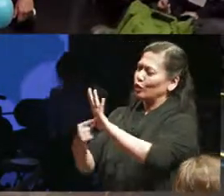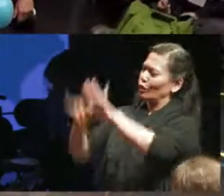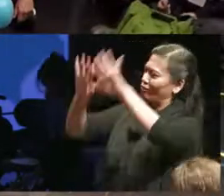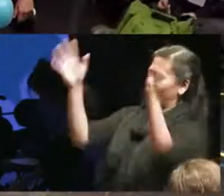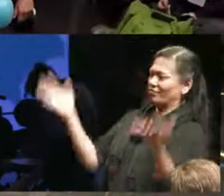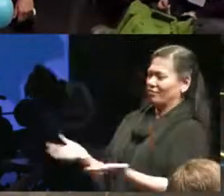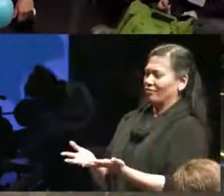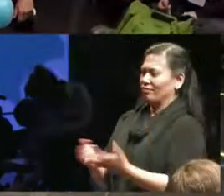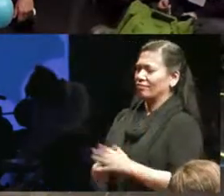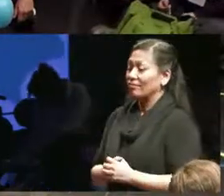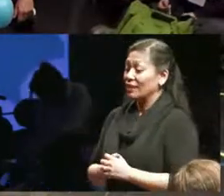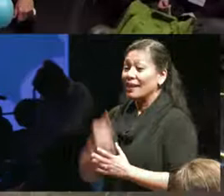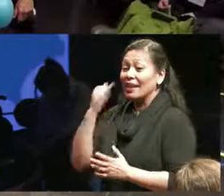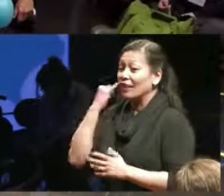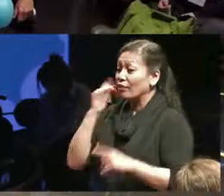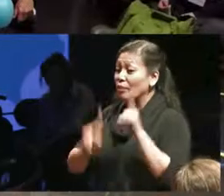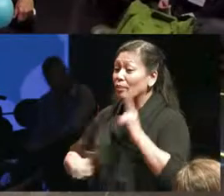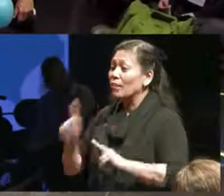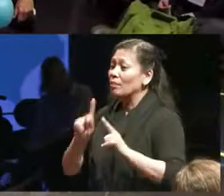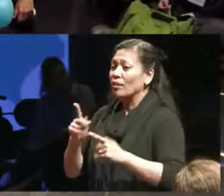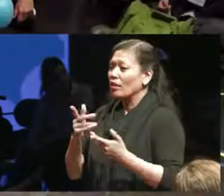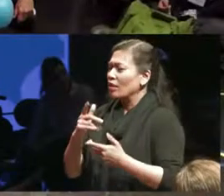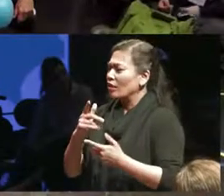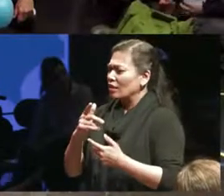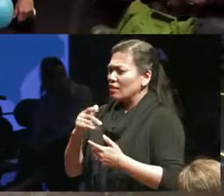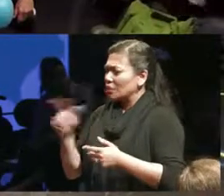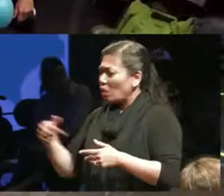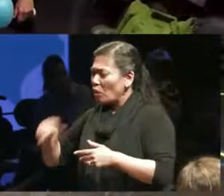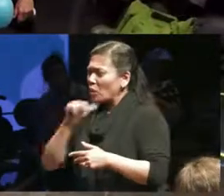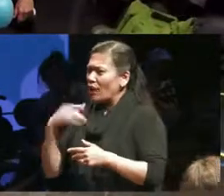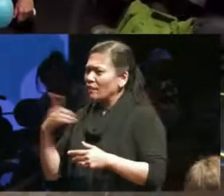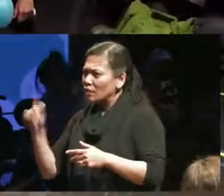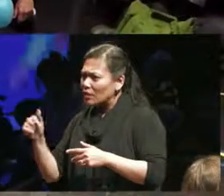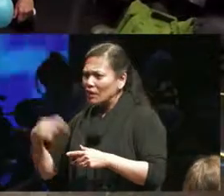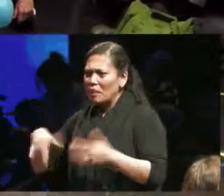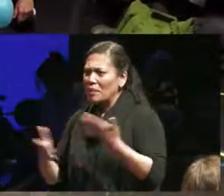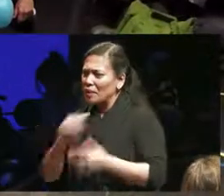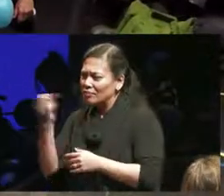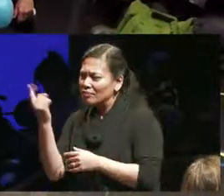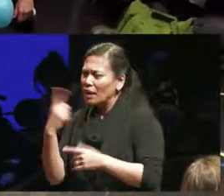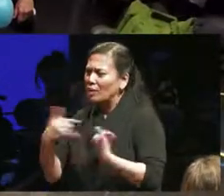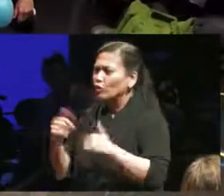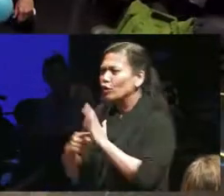who who don't have the benefit of living with a disability can't and and then